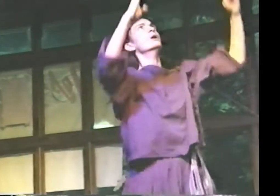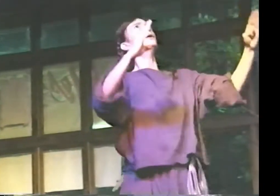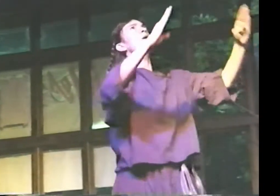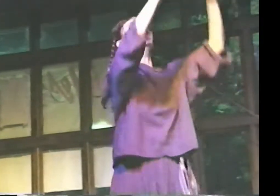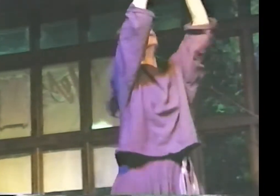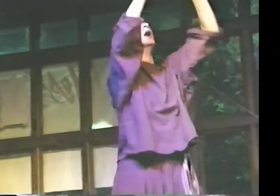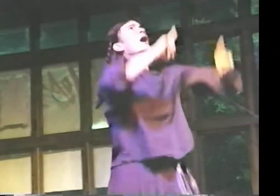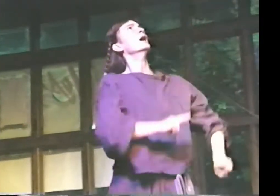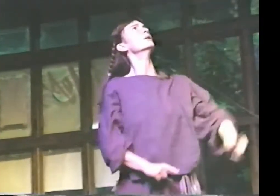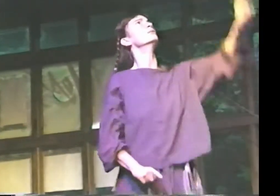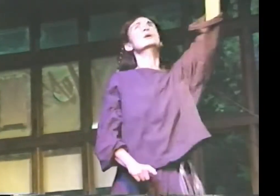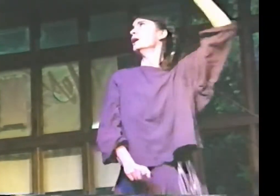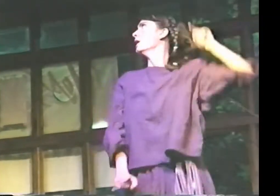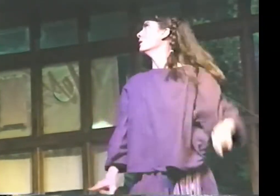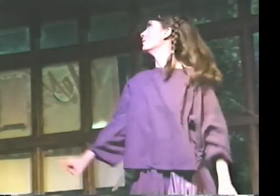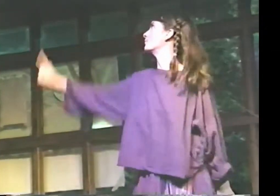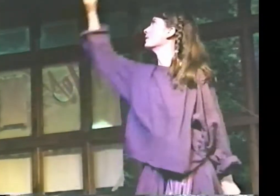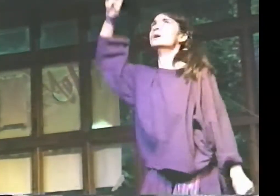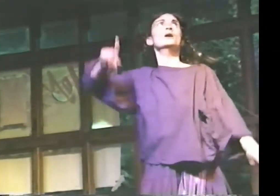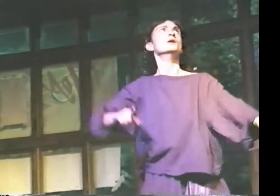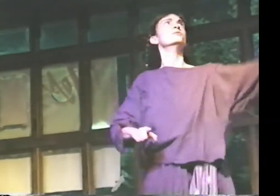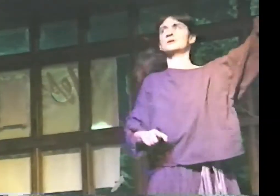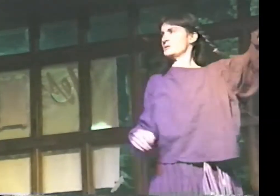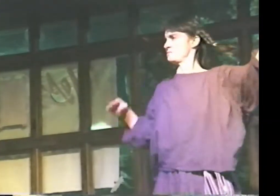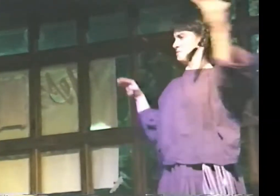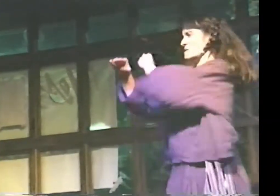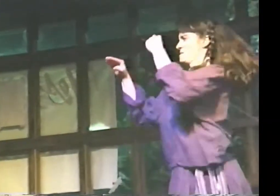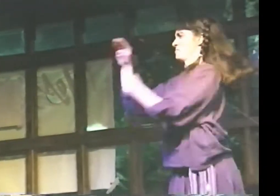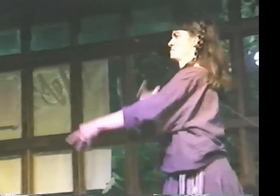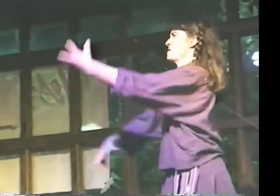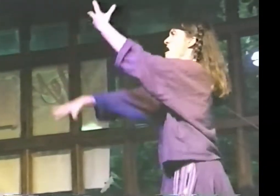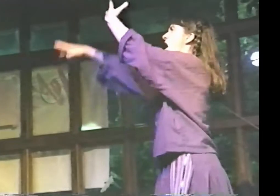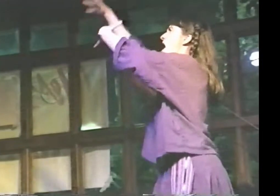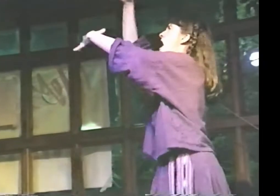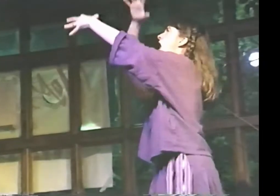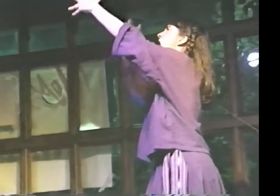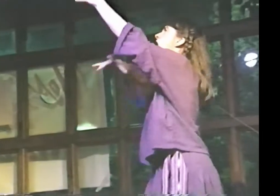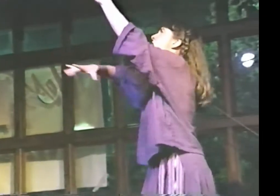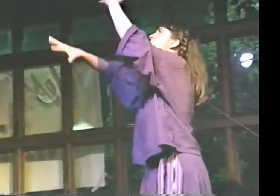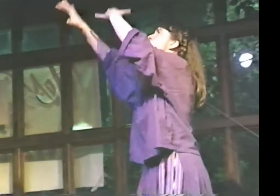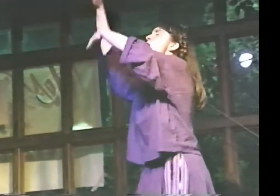BUILDINGS UP TO THE SKY. CAR FUMES CHOKE ME.